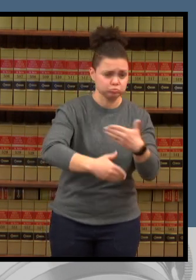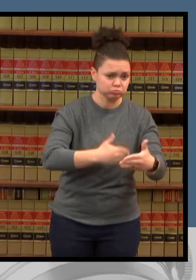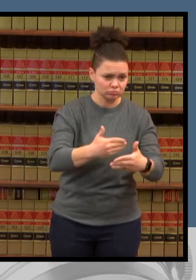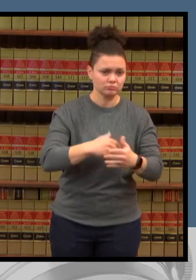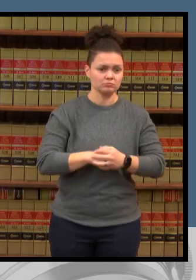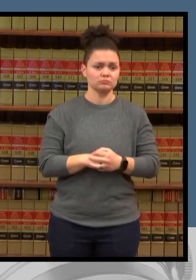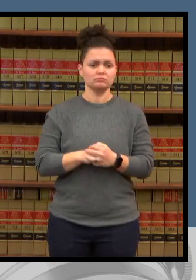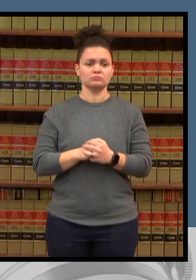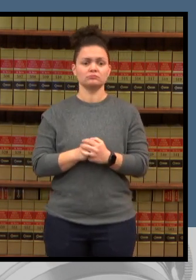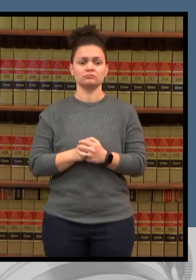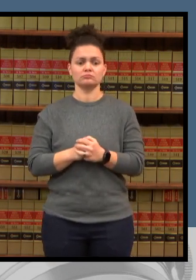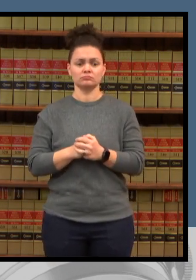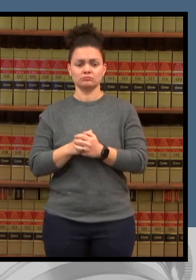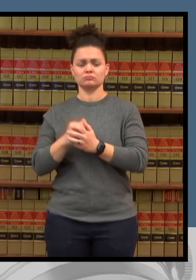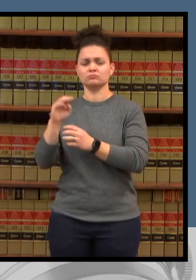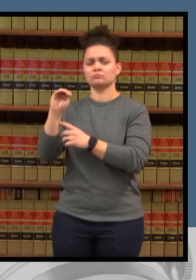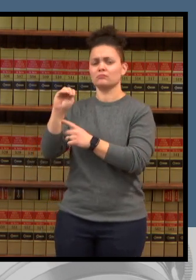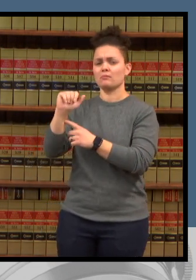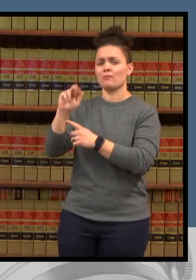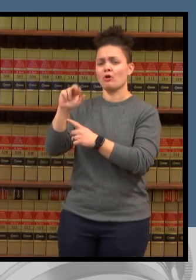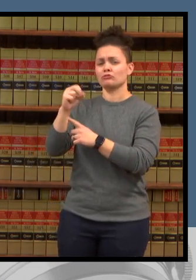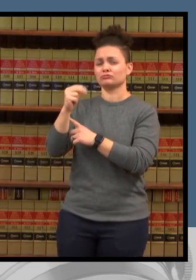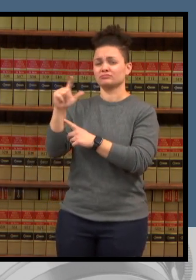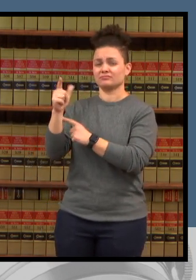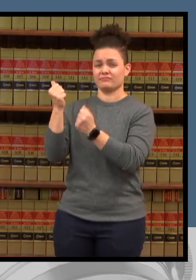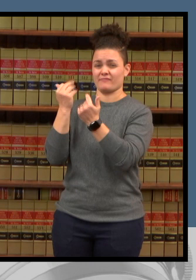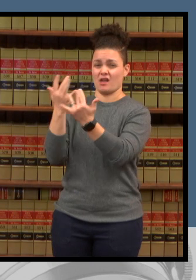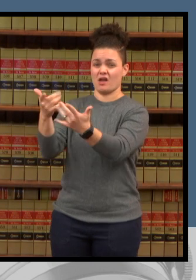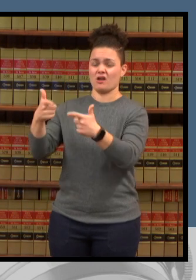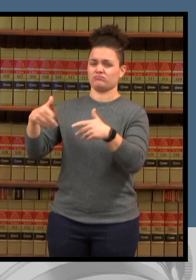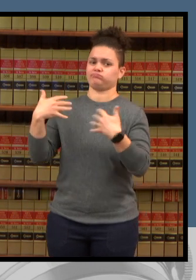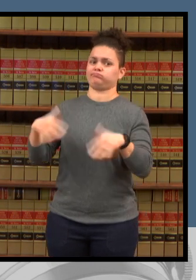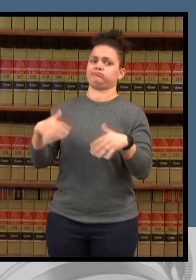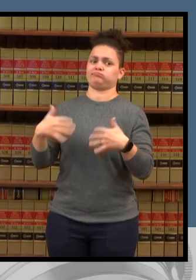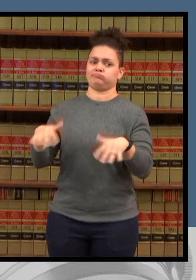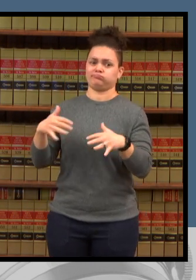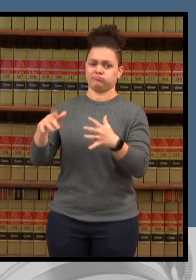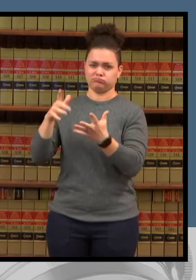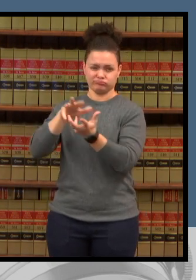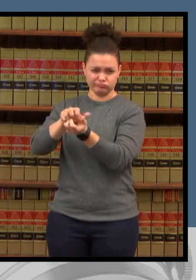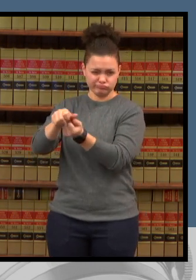fire that you remain in all of our thoughts and prayers we know that the destruction